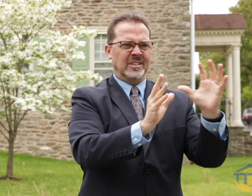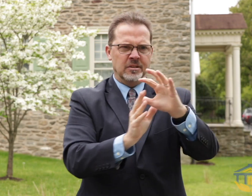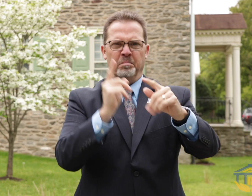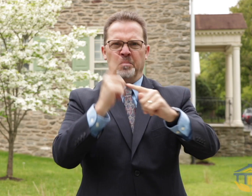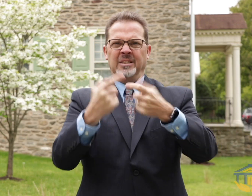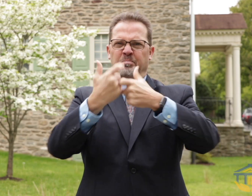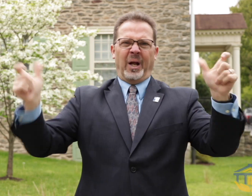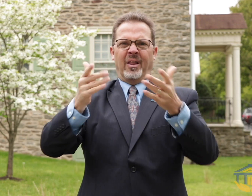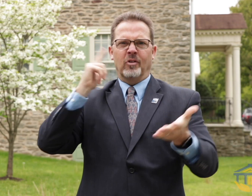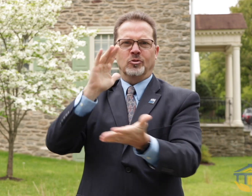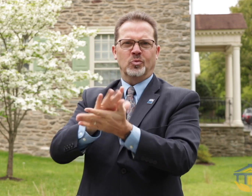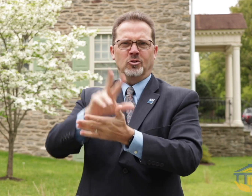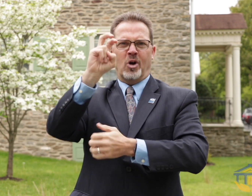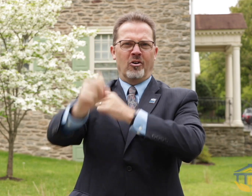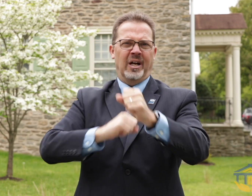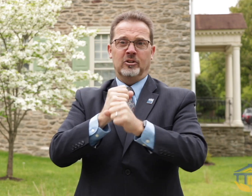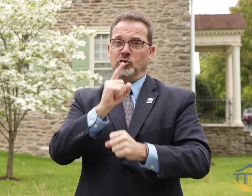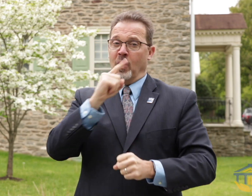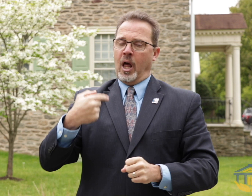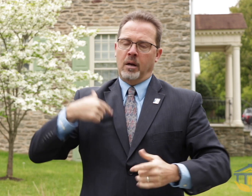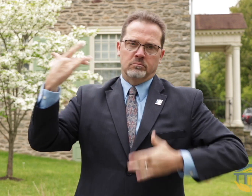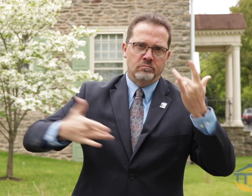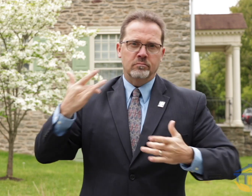Bicentennial Gala. It is a huge celebration for the school so I'm